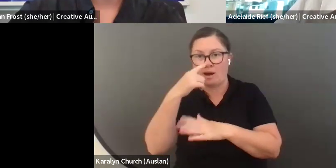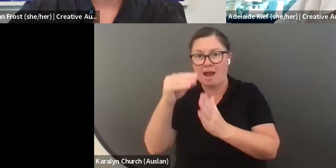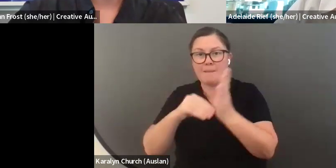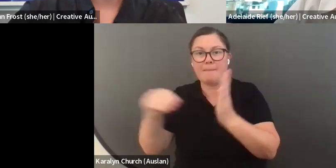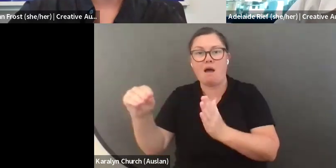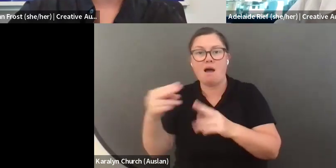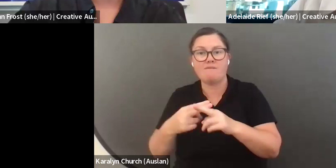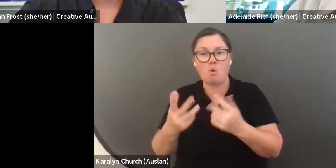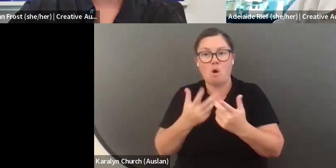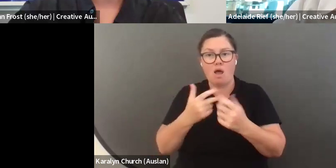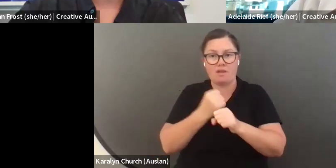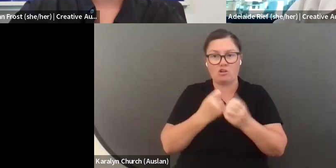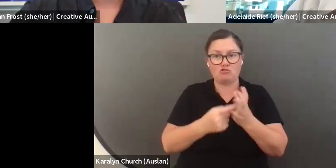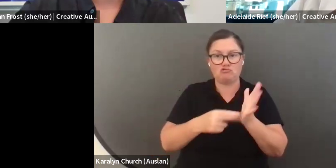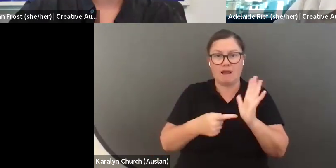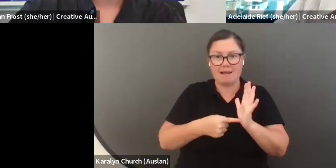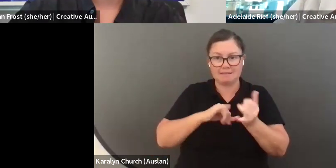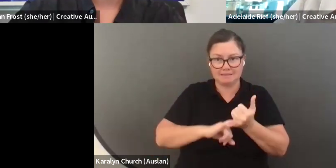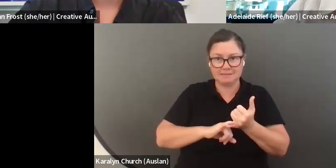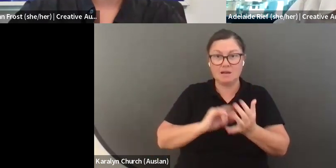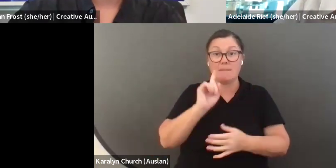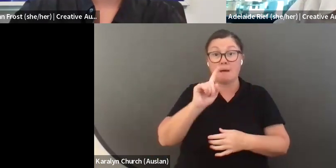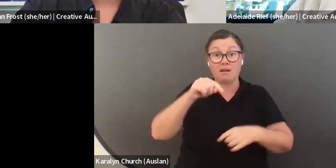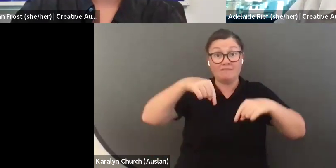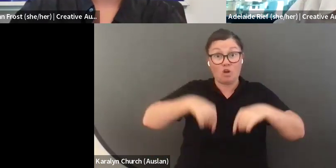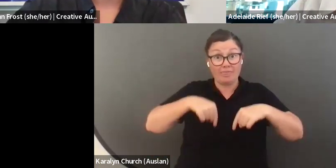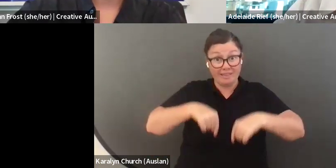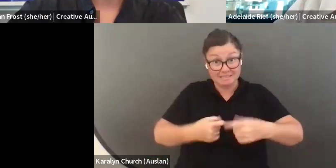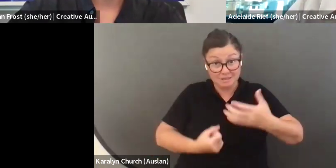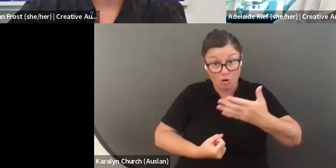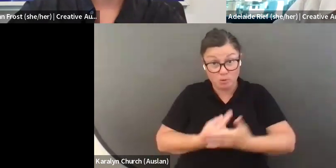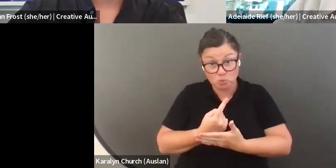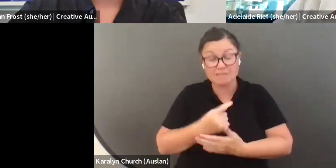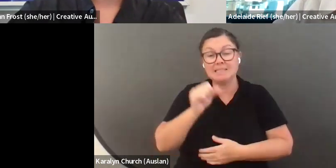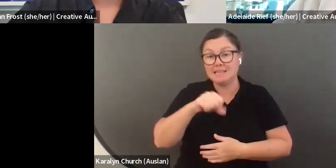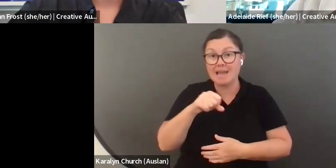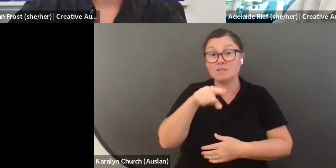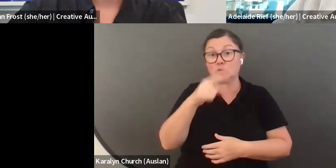opportunities are really clear about this. I can't give you a definitive answer. It is